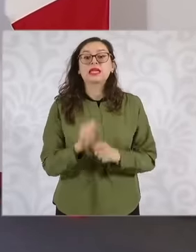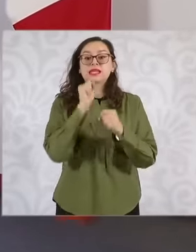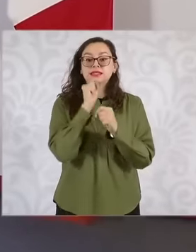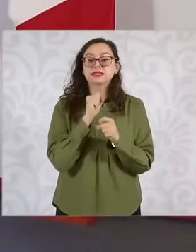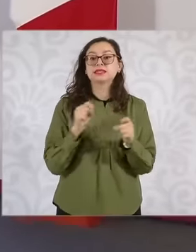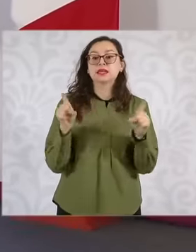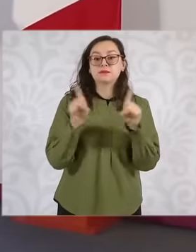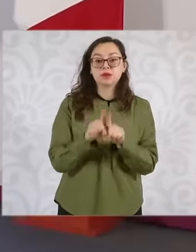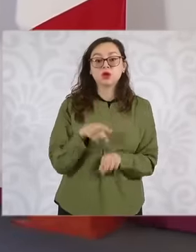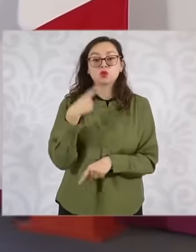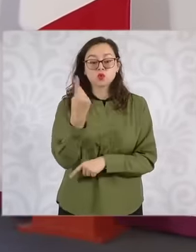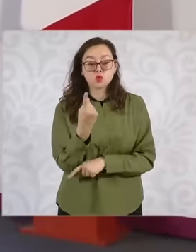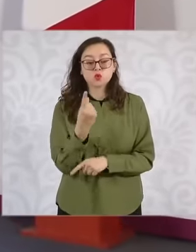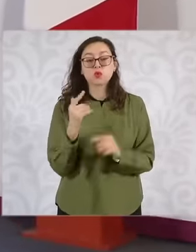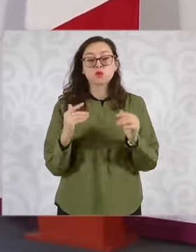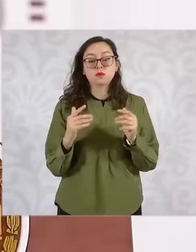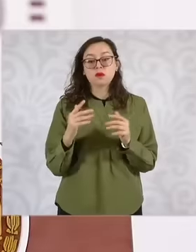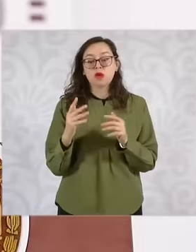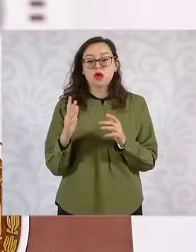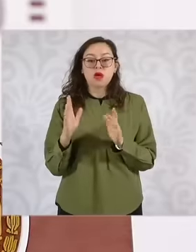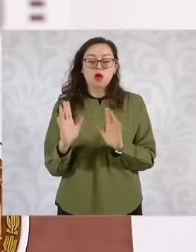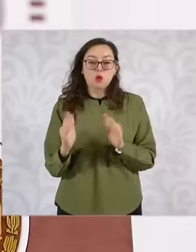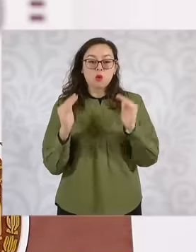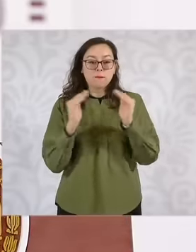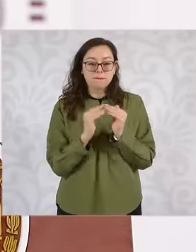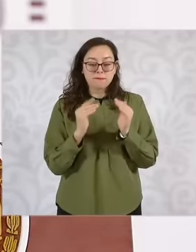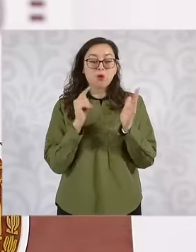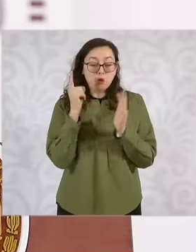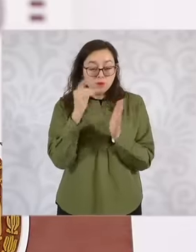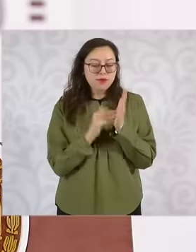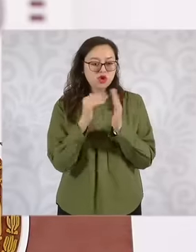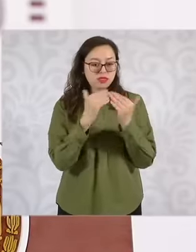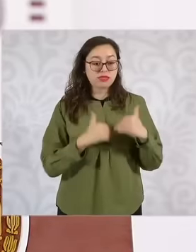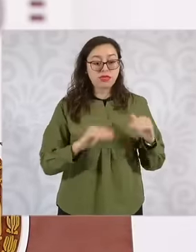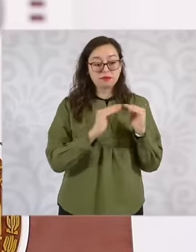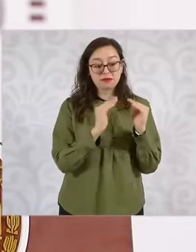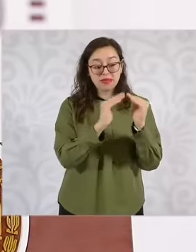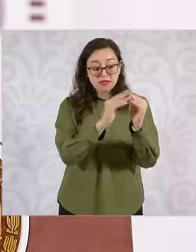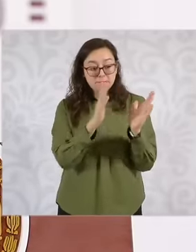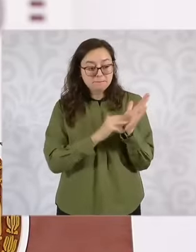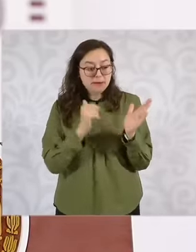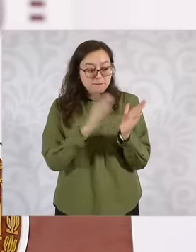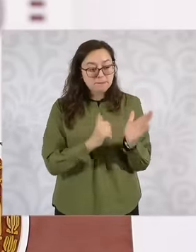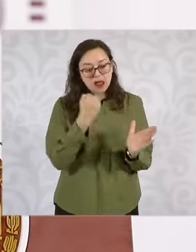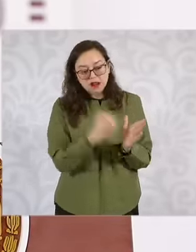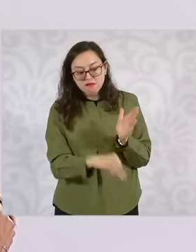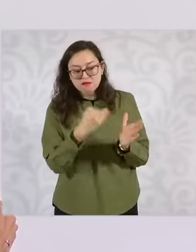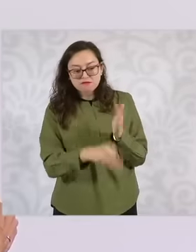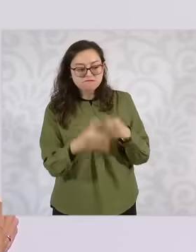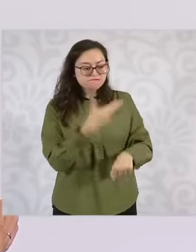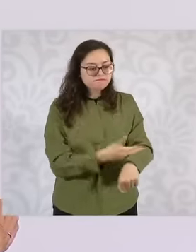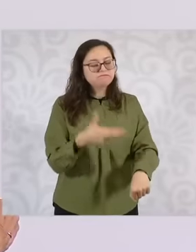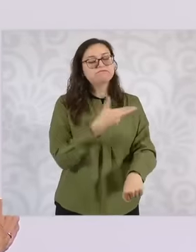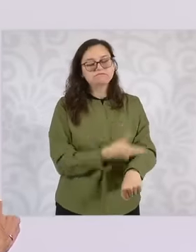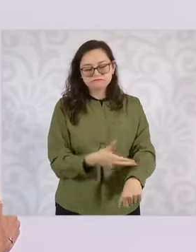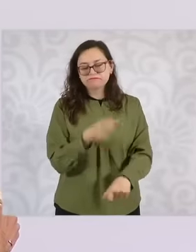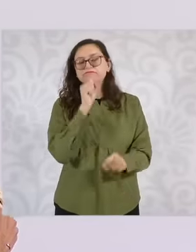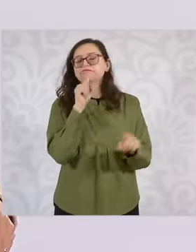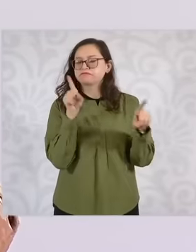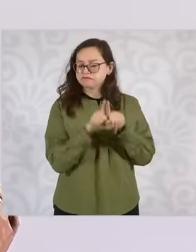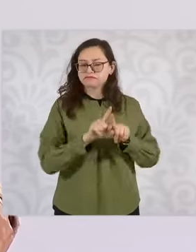that we are going to regularize. That is the objective, the million homes that we are going to build is